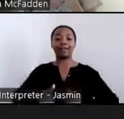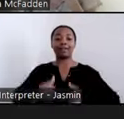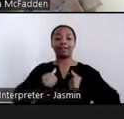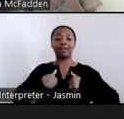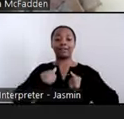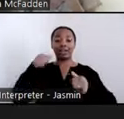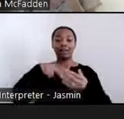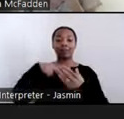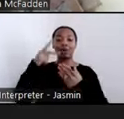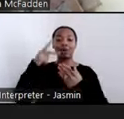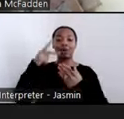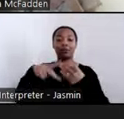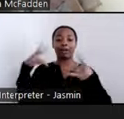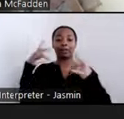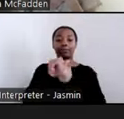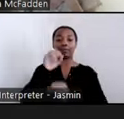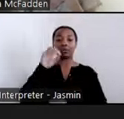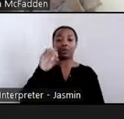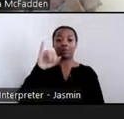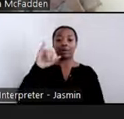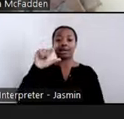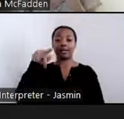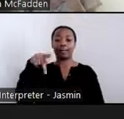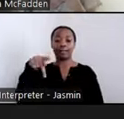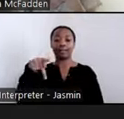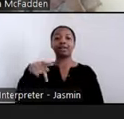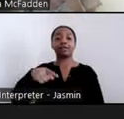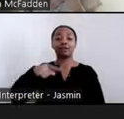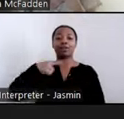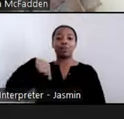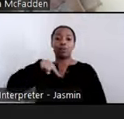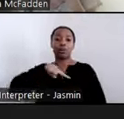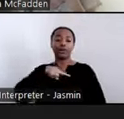Administration for Community Living. I will be serving as a facilitator for today's